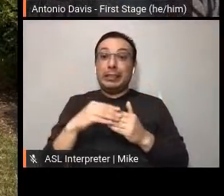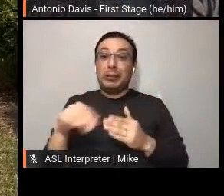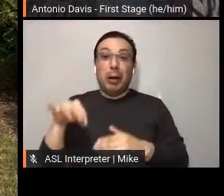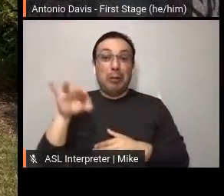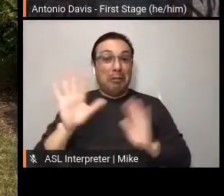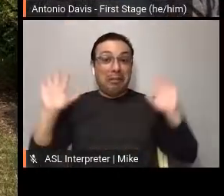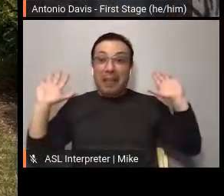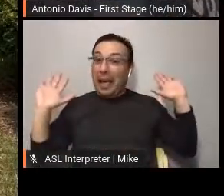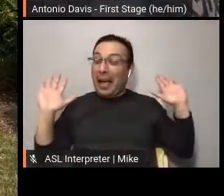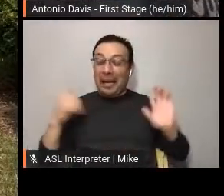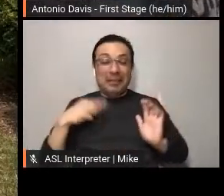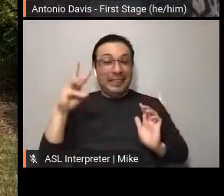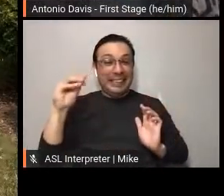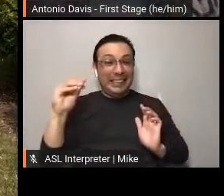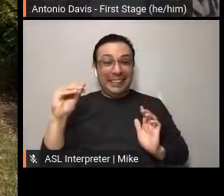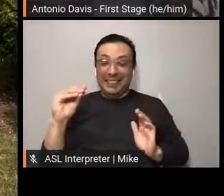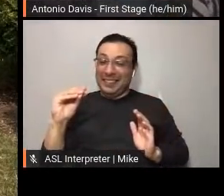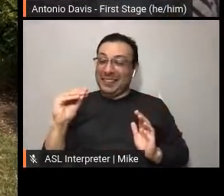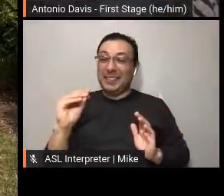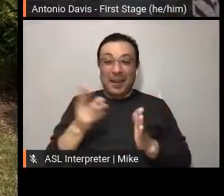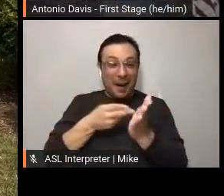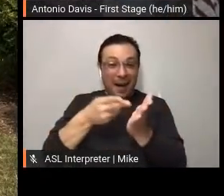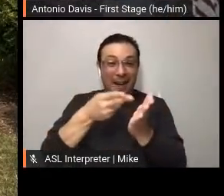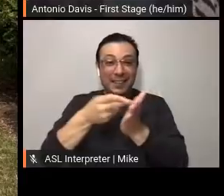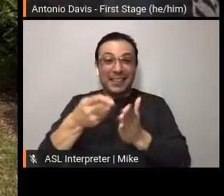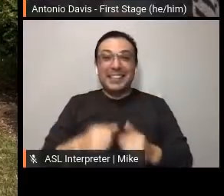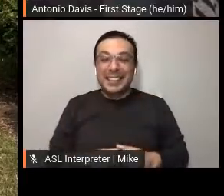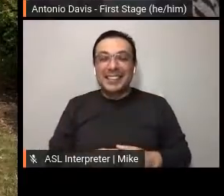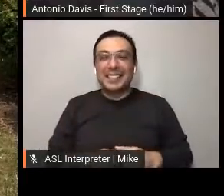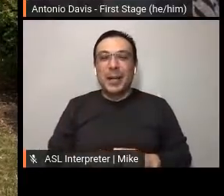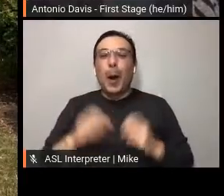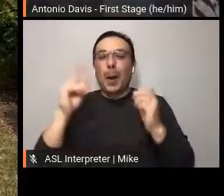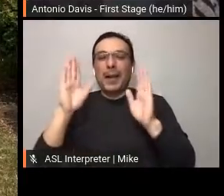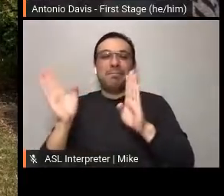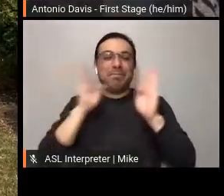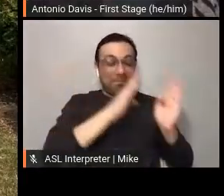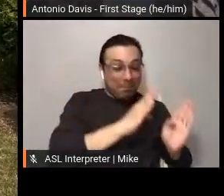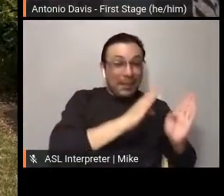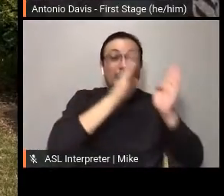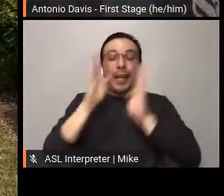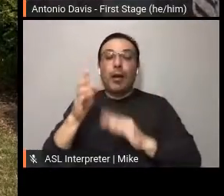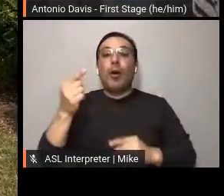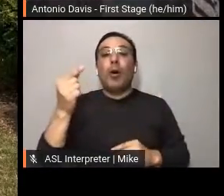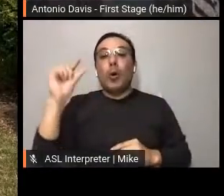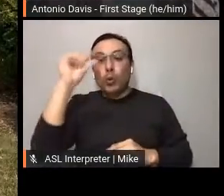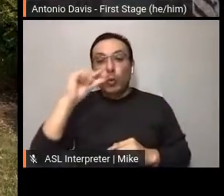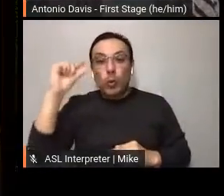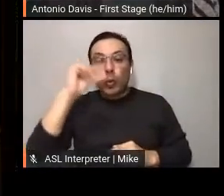Let's turn our attention to Google Arts & Culture, which is a